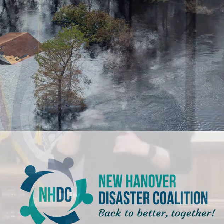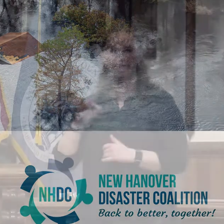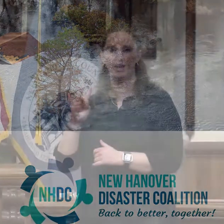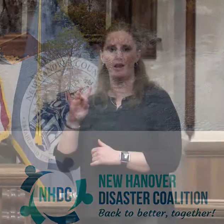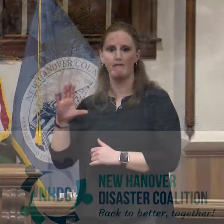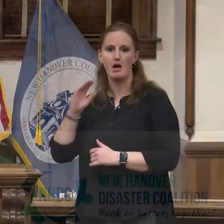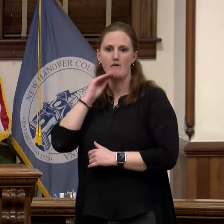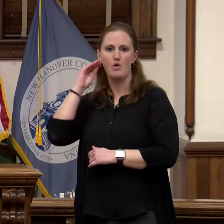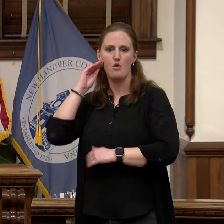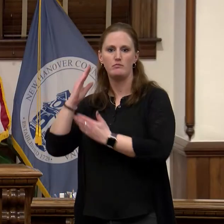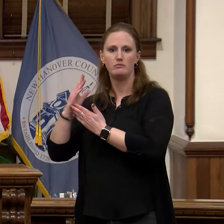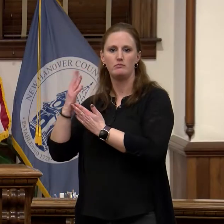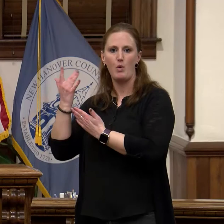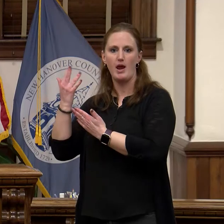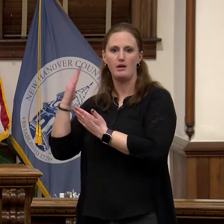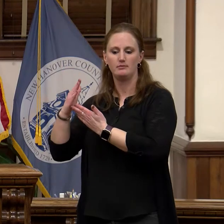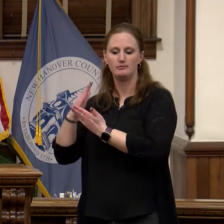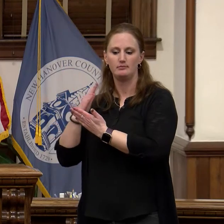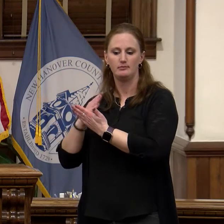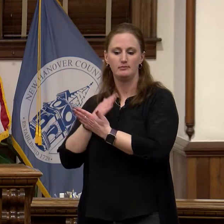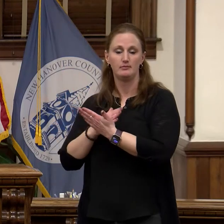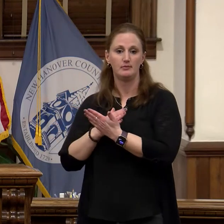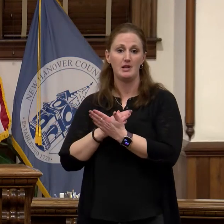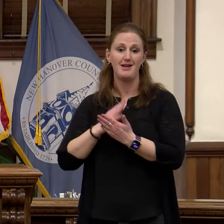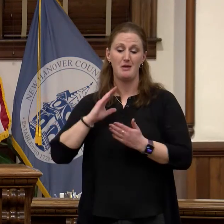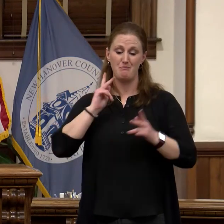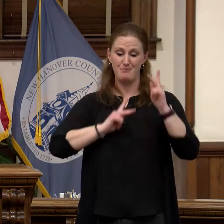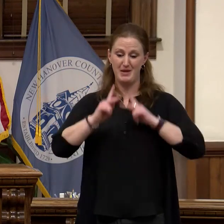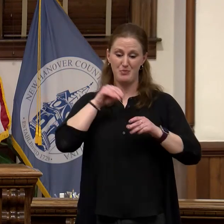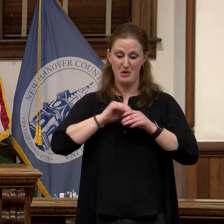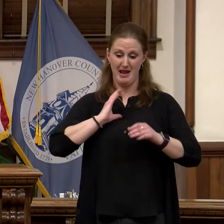community is still responding to needs for furniture and appliances and the